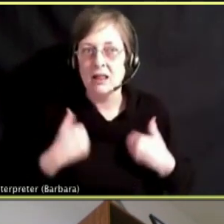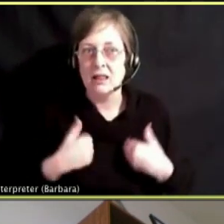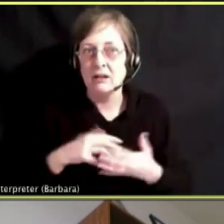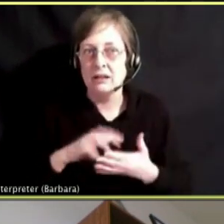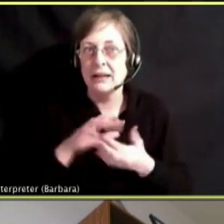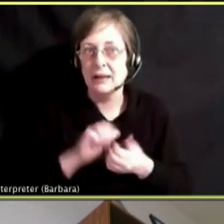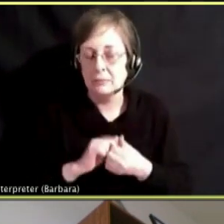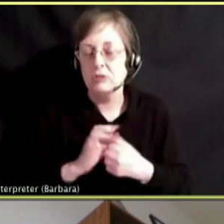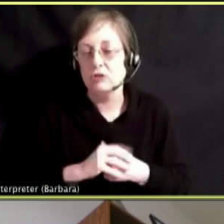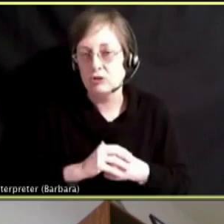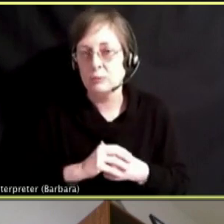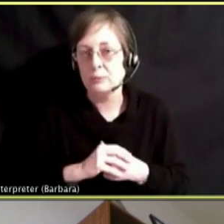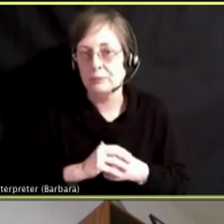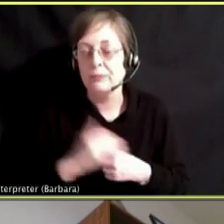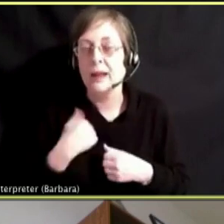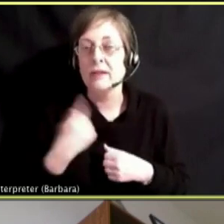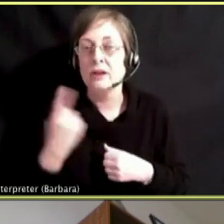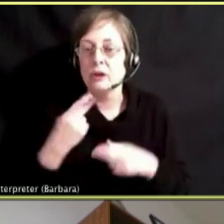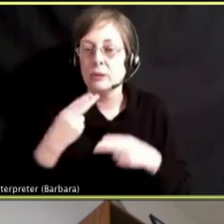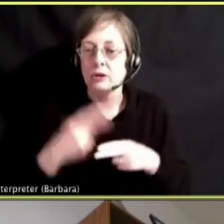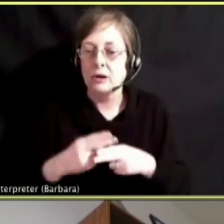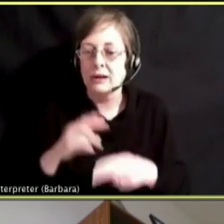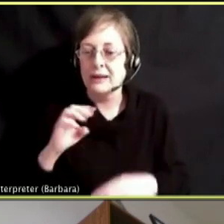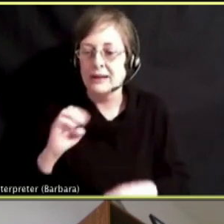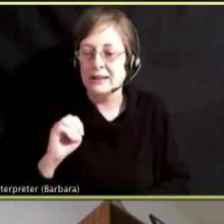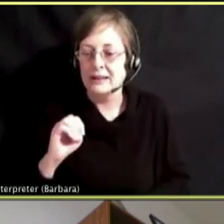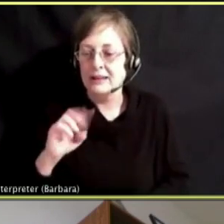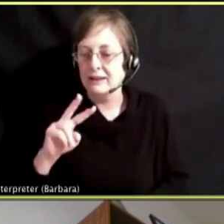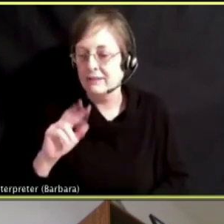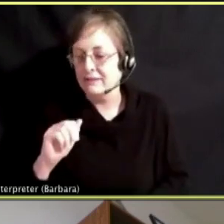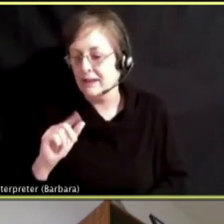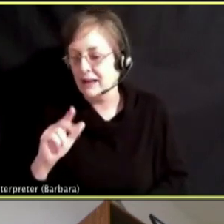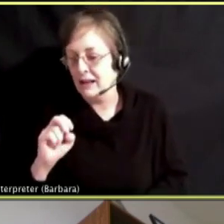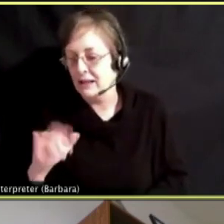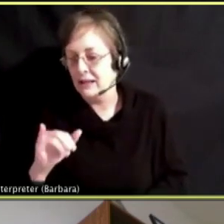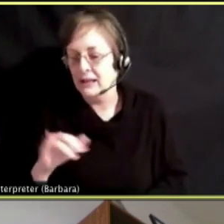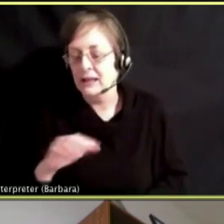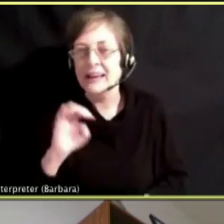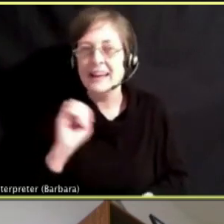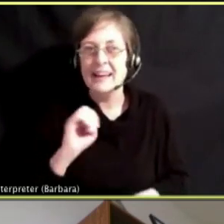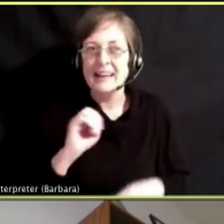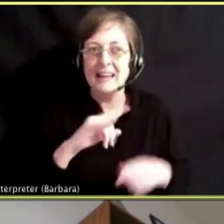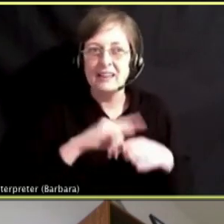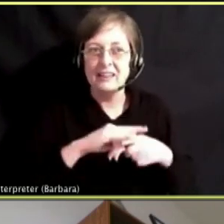CALLED A VALLEY, WHICH IS THE E-CIGARETTE OR VAPING PRODUCT USED ASSOCIATED WITH LUNG